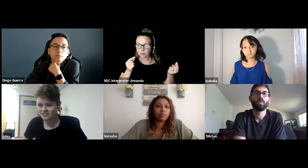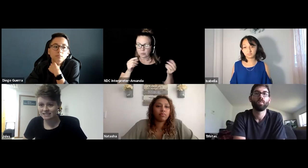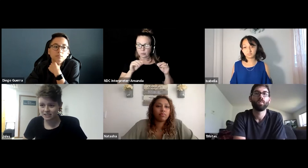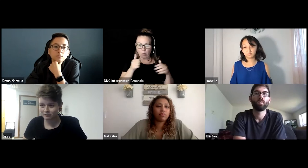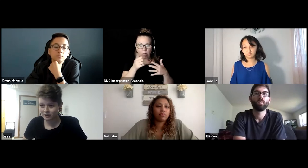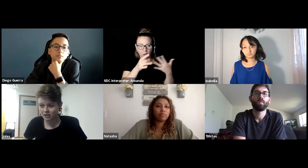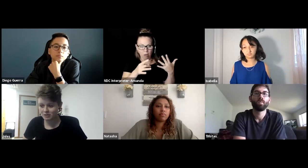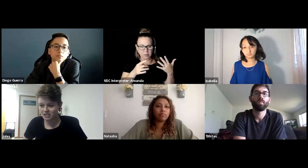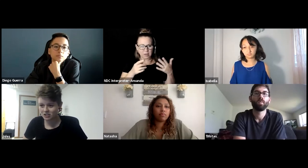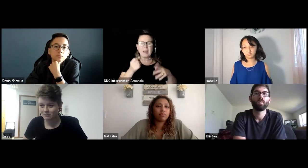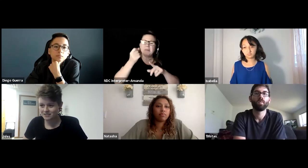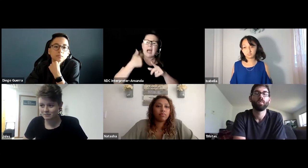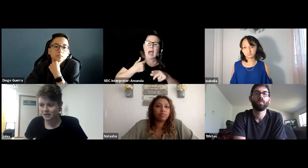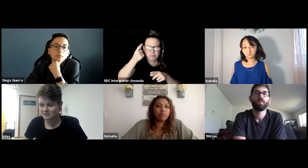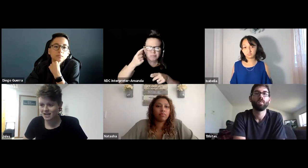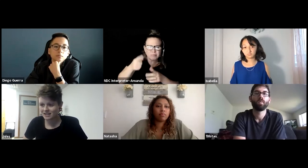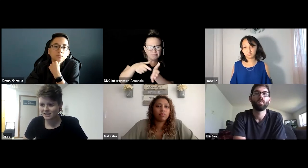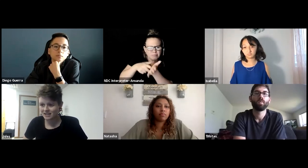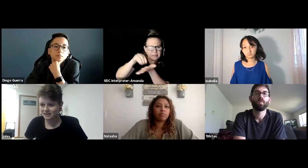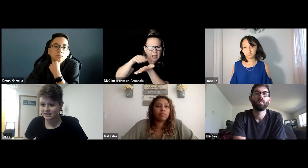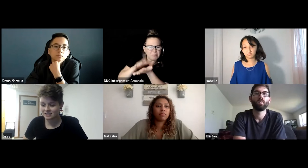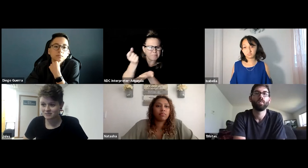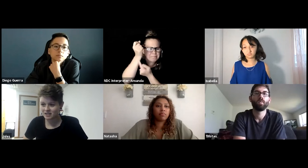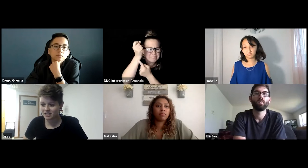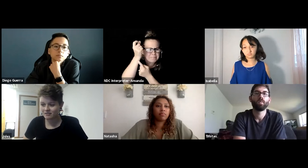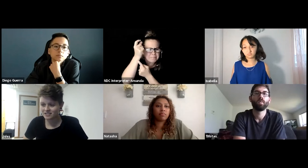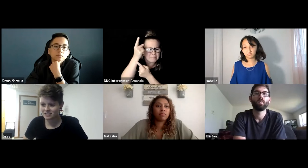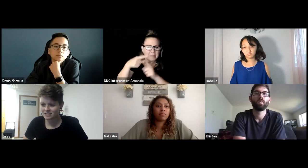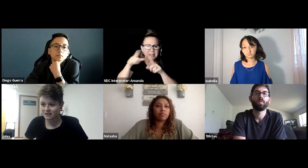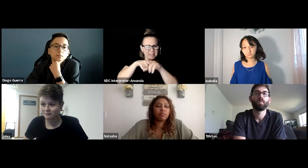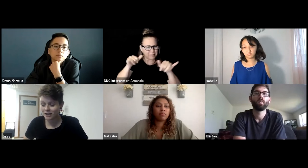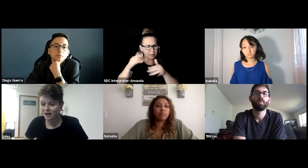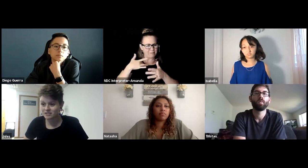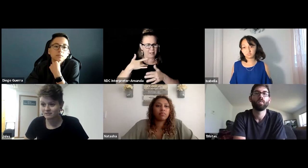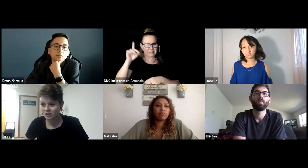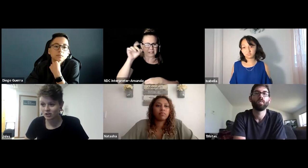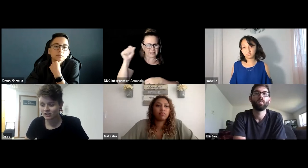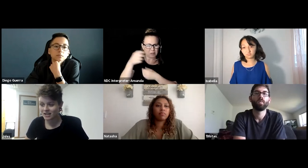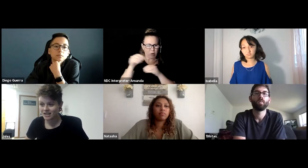a need for documentation, but sometimes I think that disability offices can forget how difficult